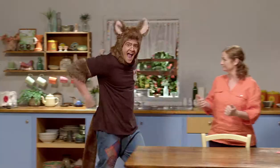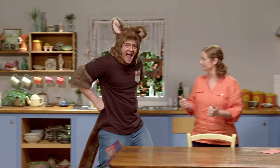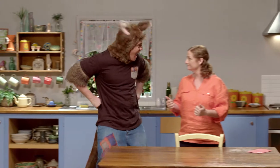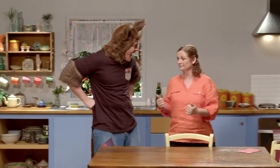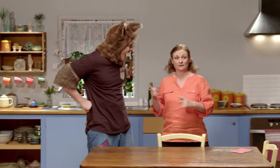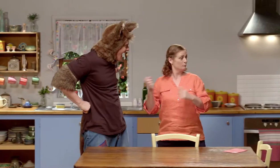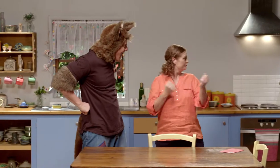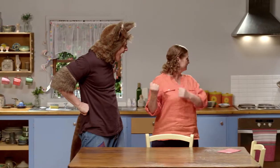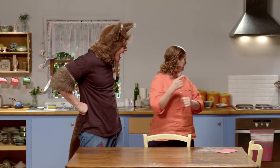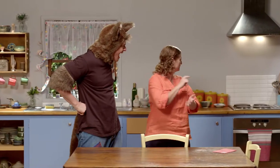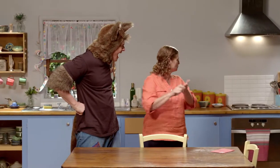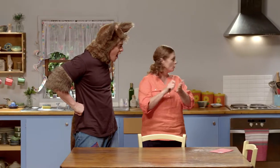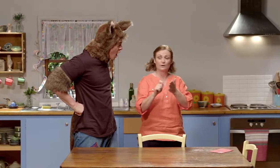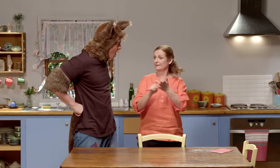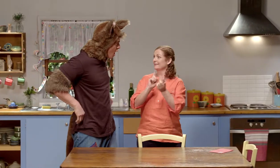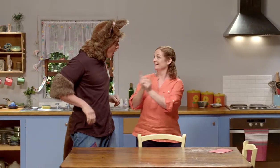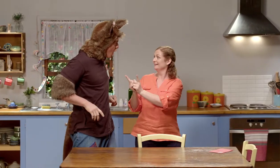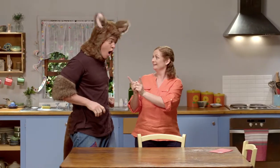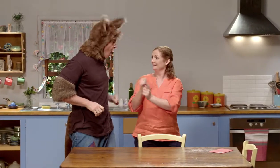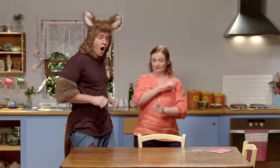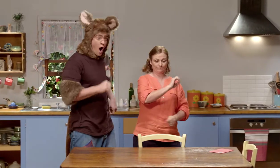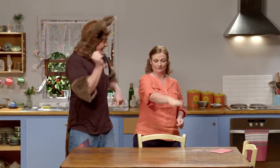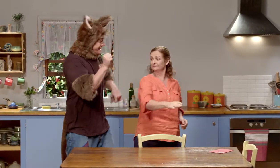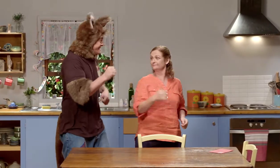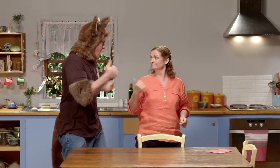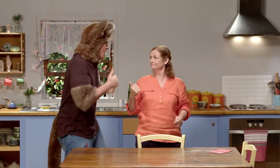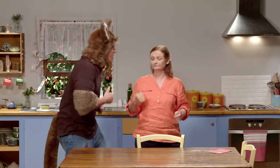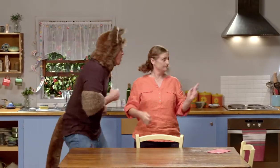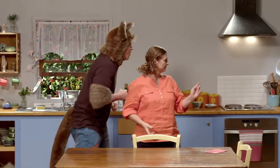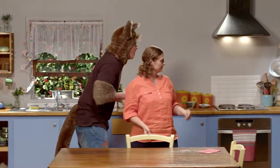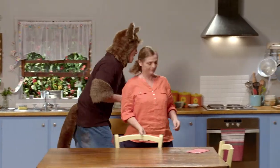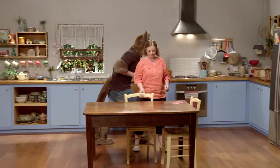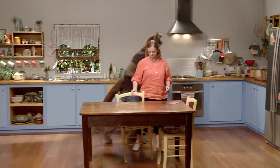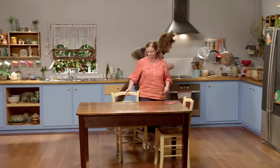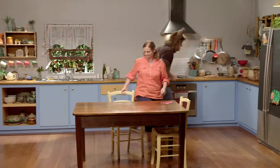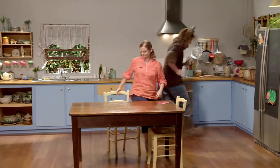Okay. Can you help get my writing things, Possum? Okay.